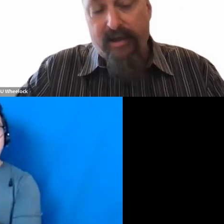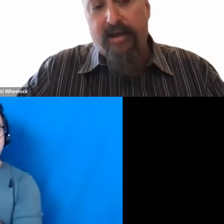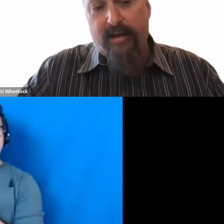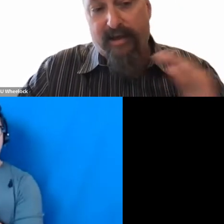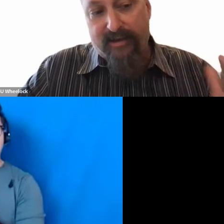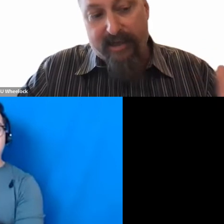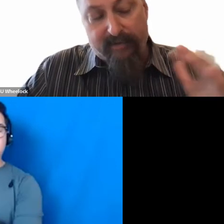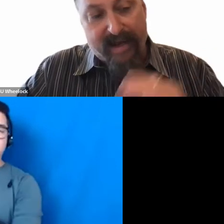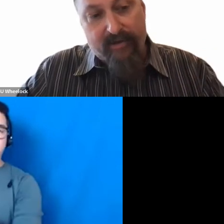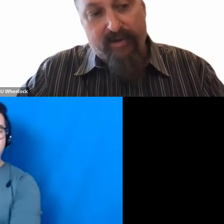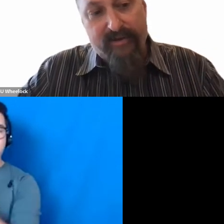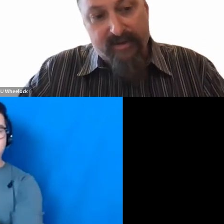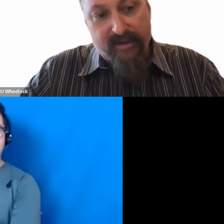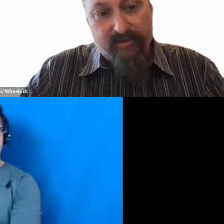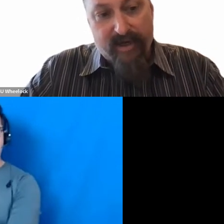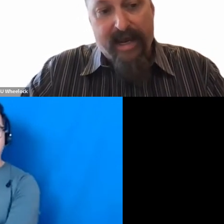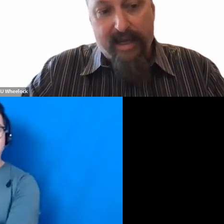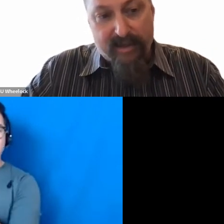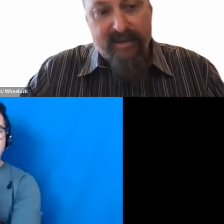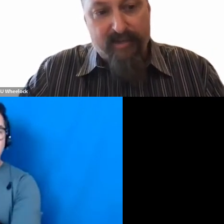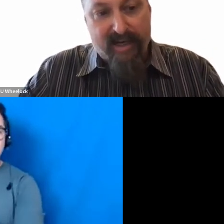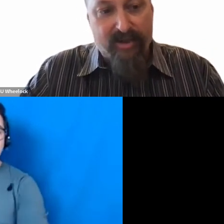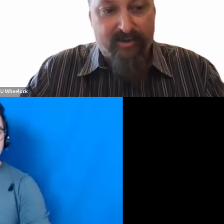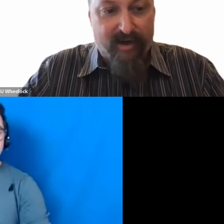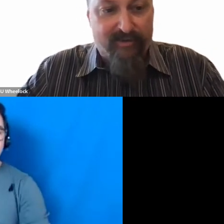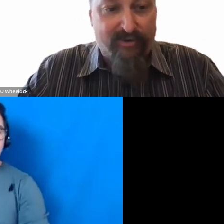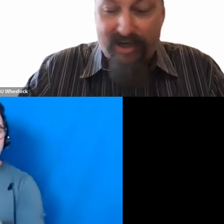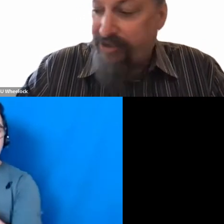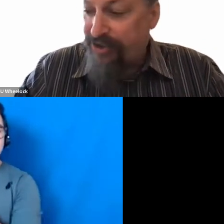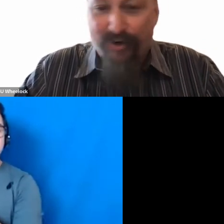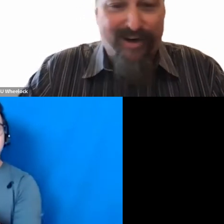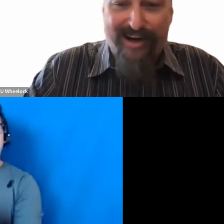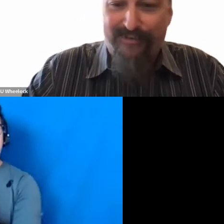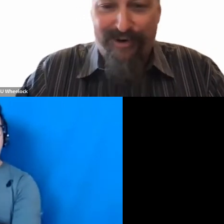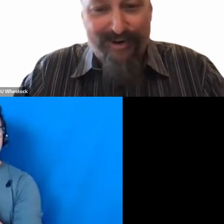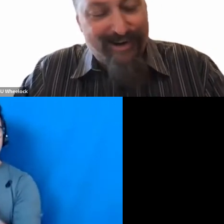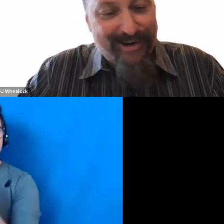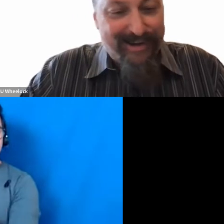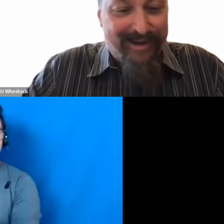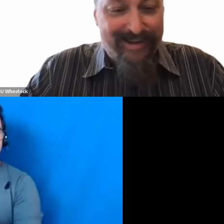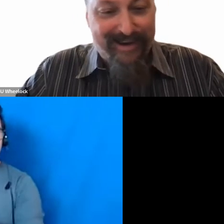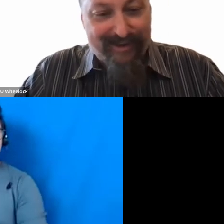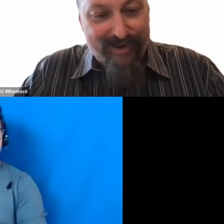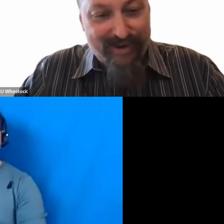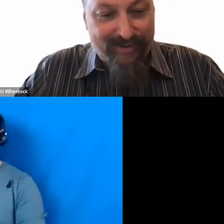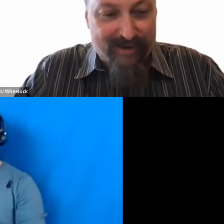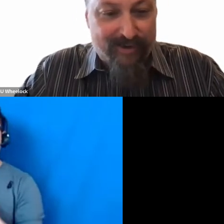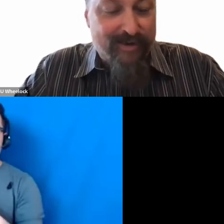the Technical Assistance strand and the dissemination strand. So she has her work cut out for her in the next funding cycle.